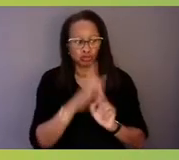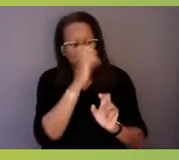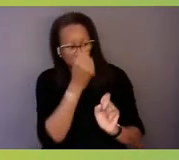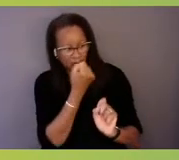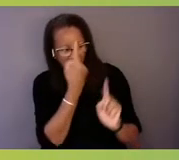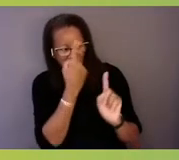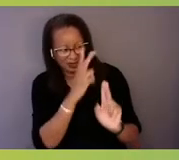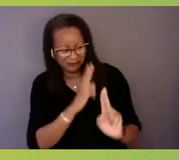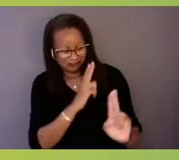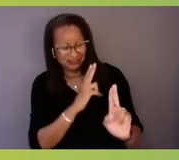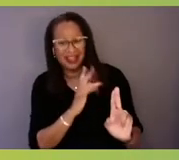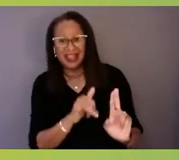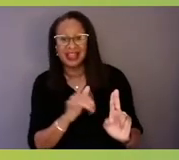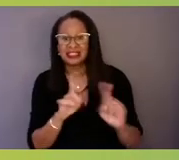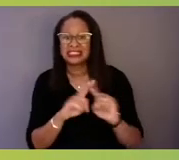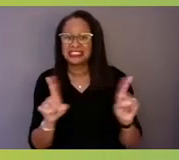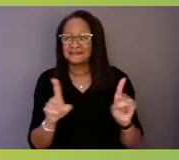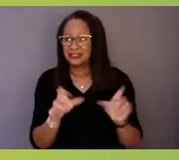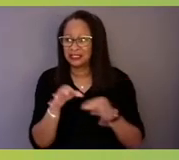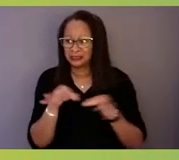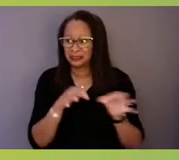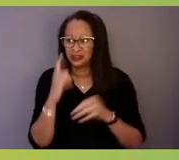have kind of set definitions and understandings